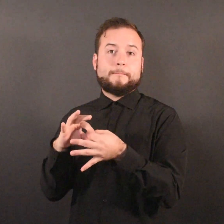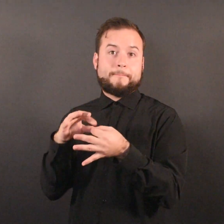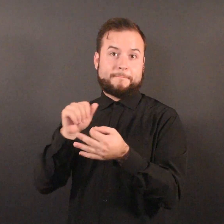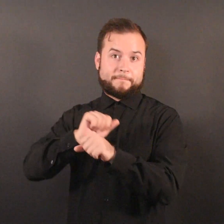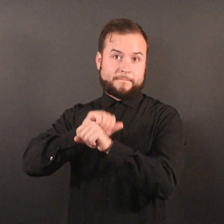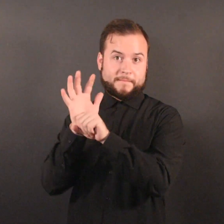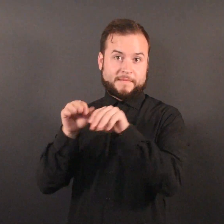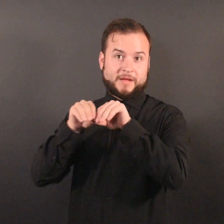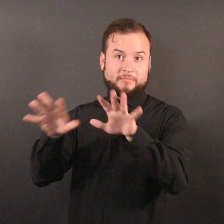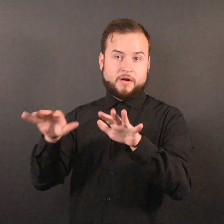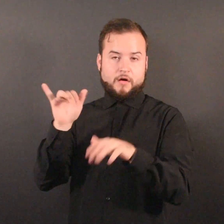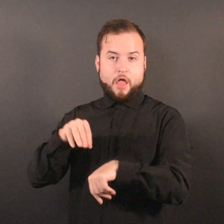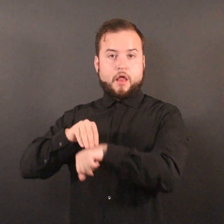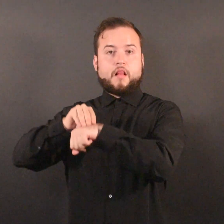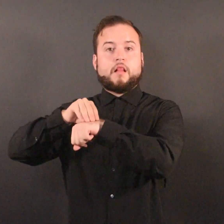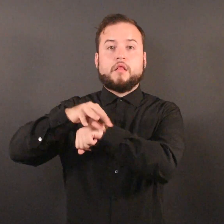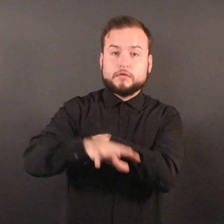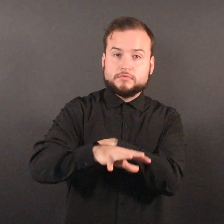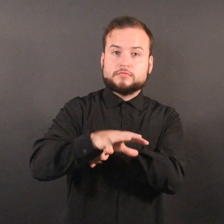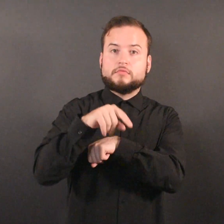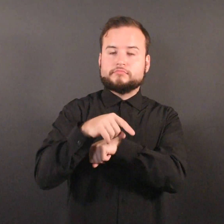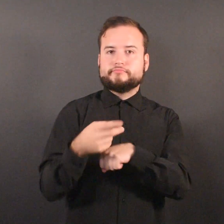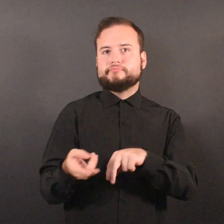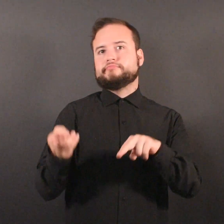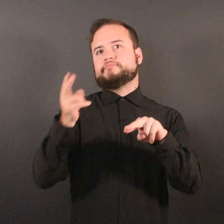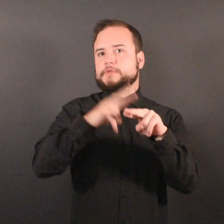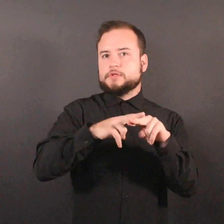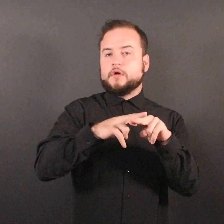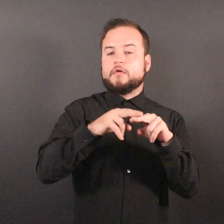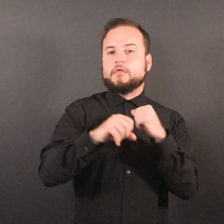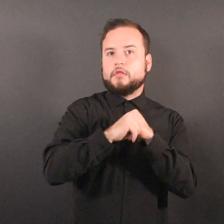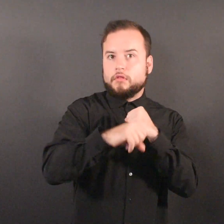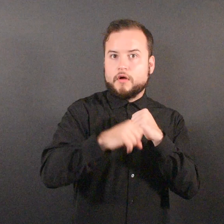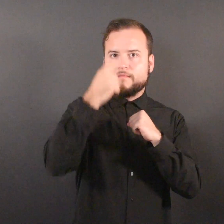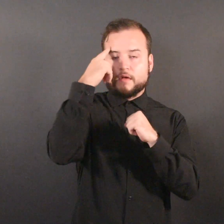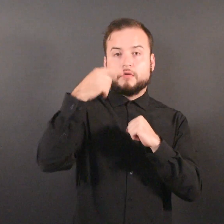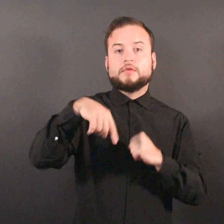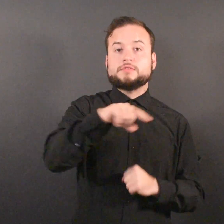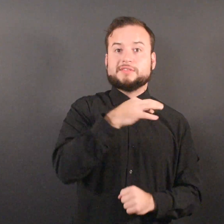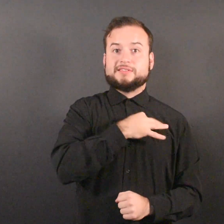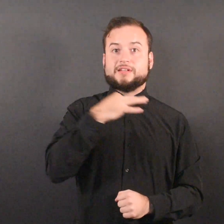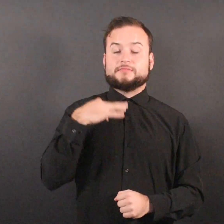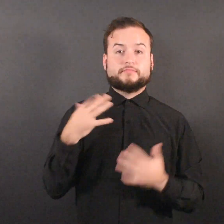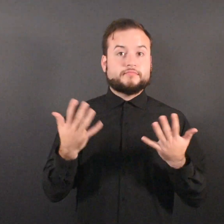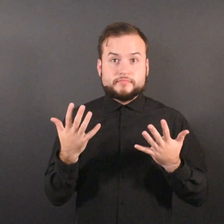included increased time for staff to put on personal protective equipment